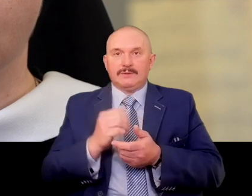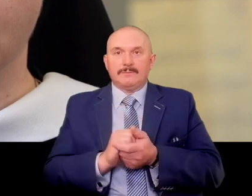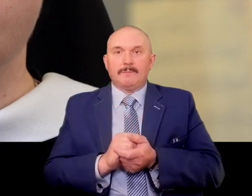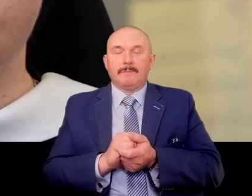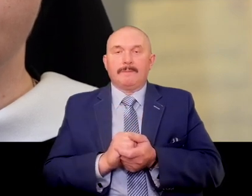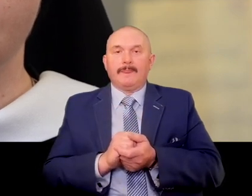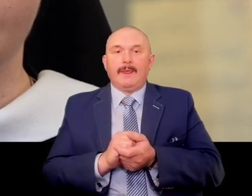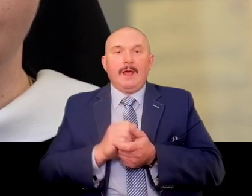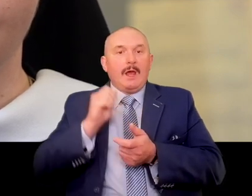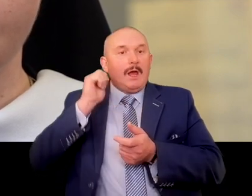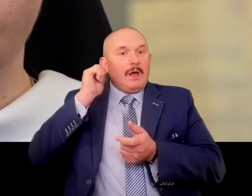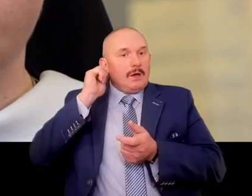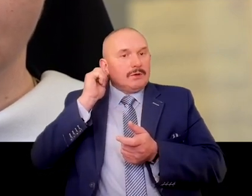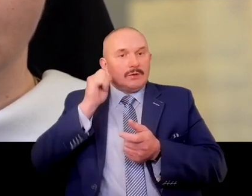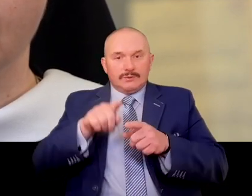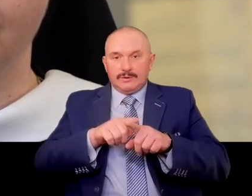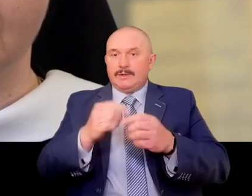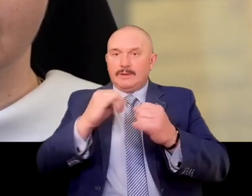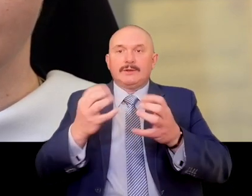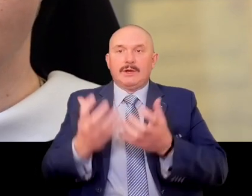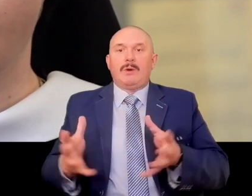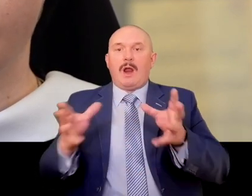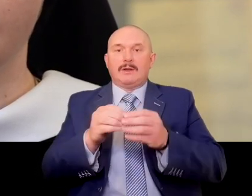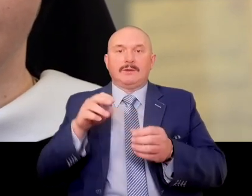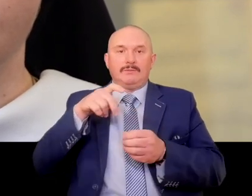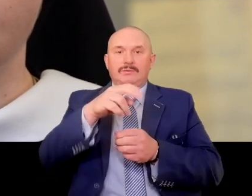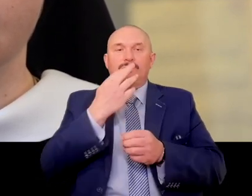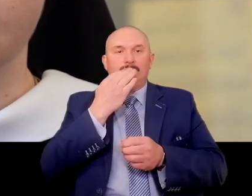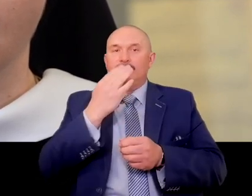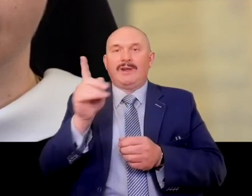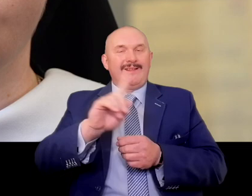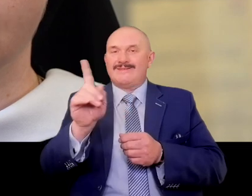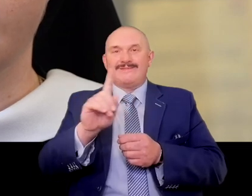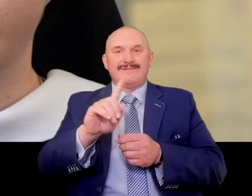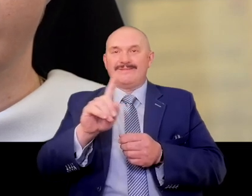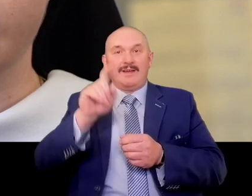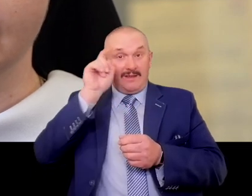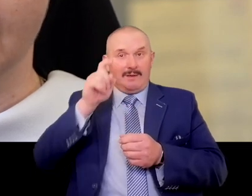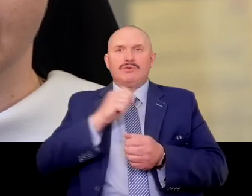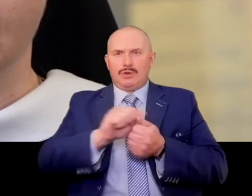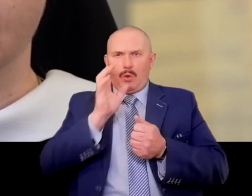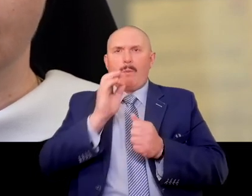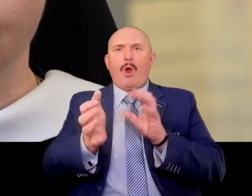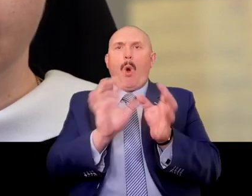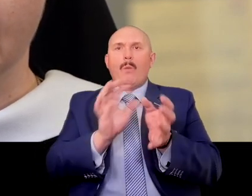The Germans, of course, didn't allow it, smiling, saying that she was in good hands, that she was in no danger.